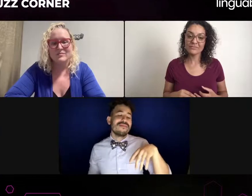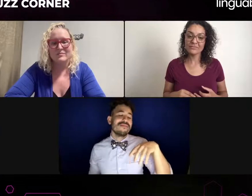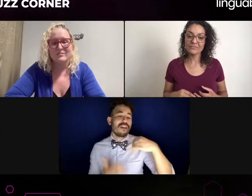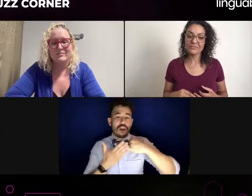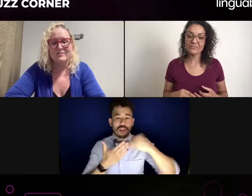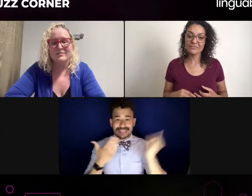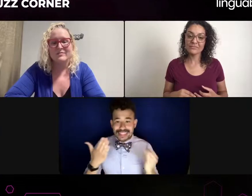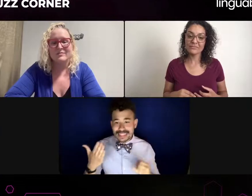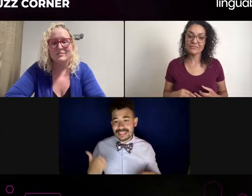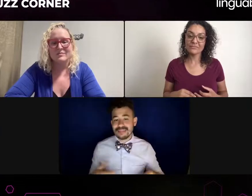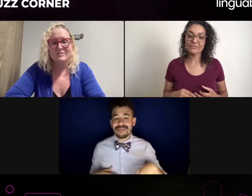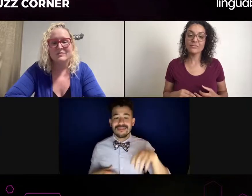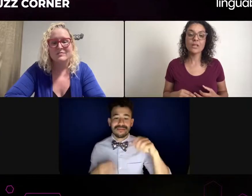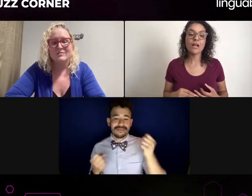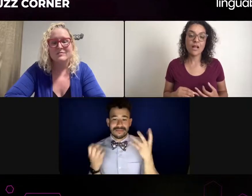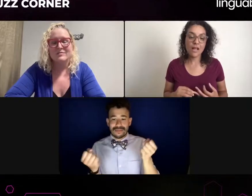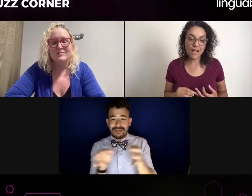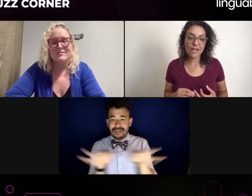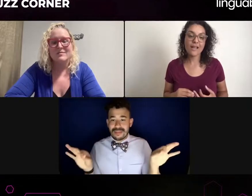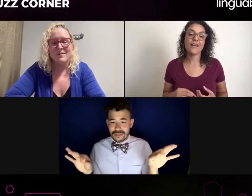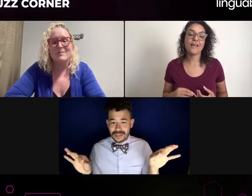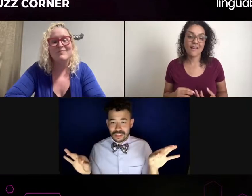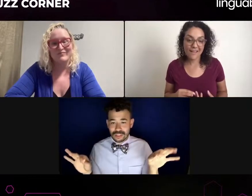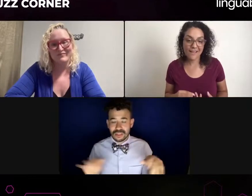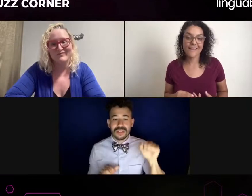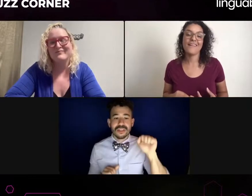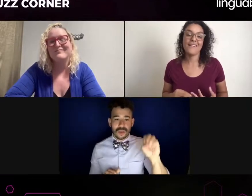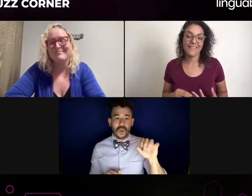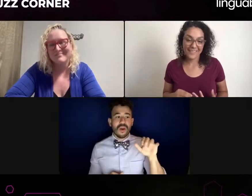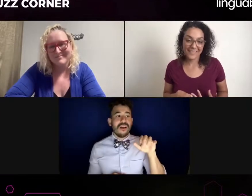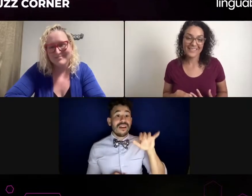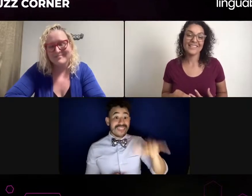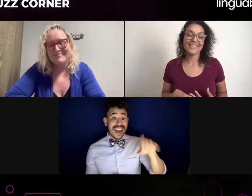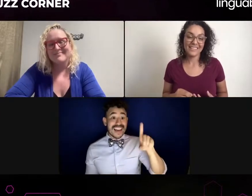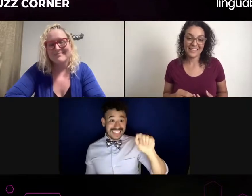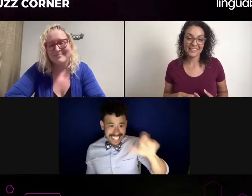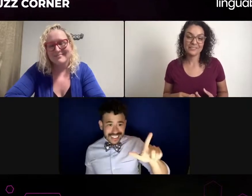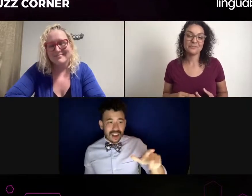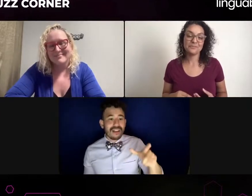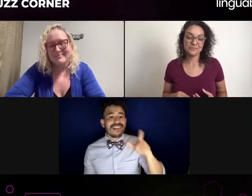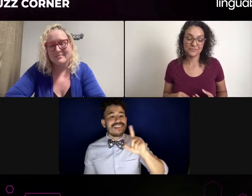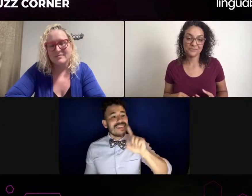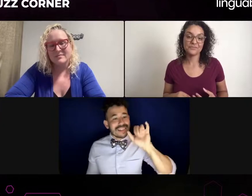bring your own in that situation. So now if there's one